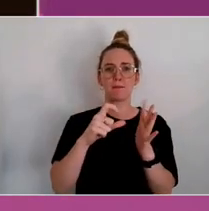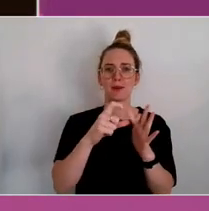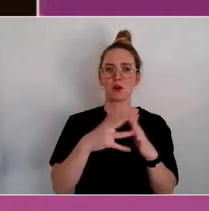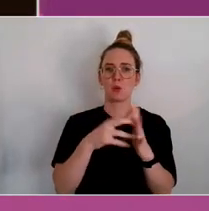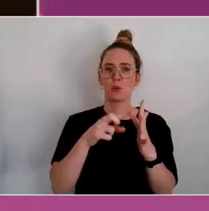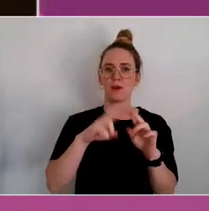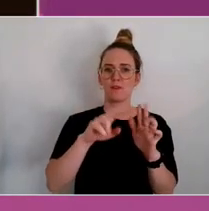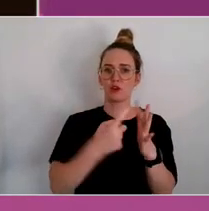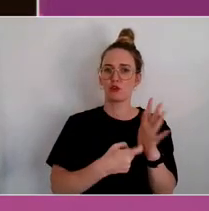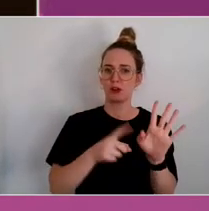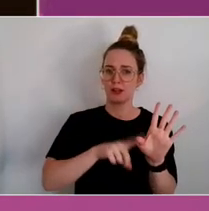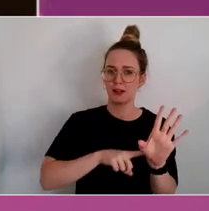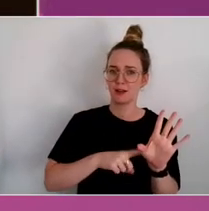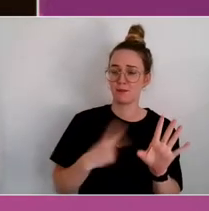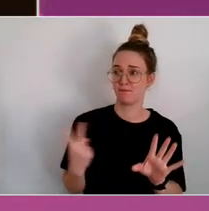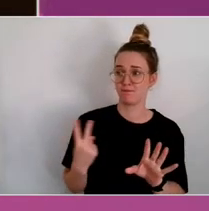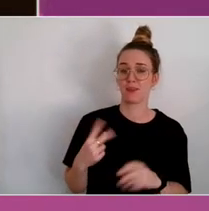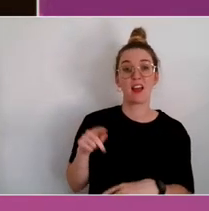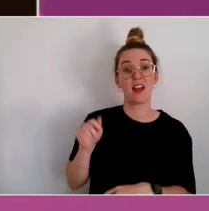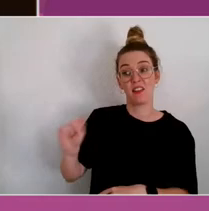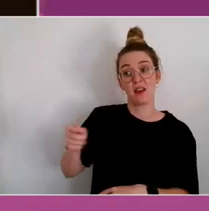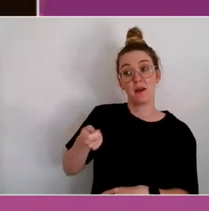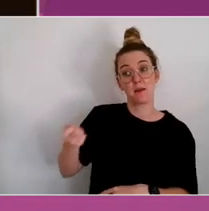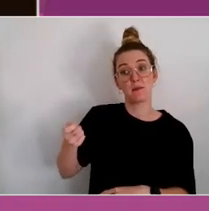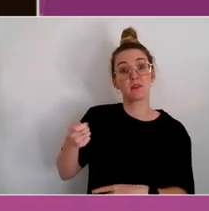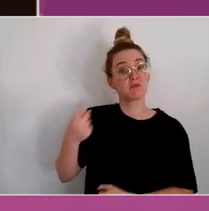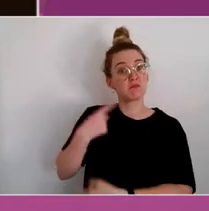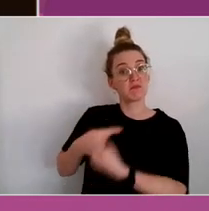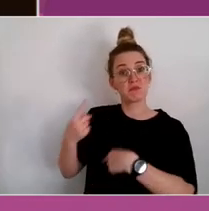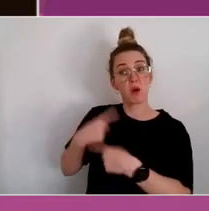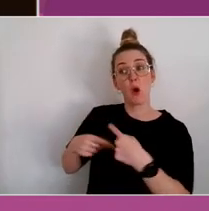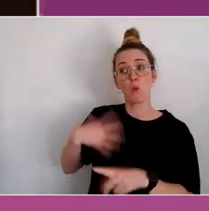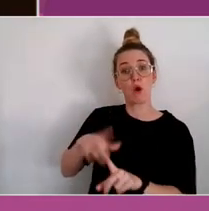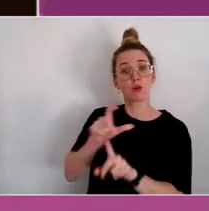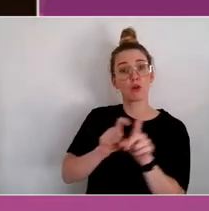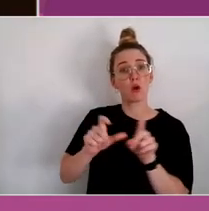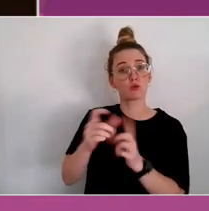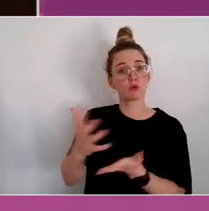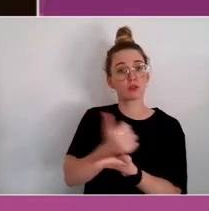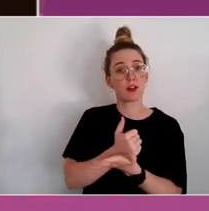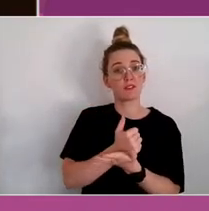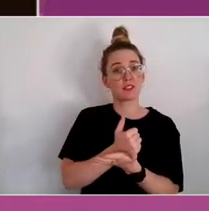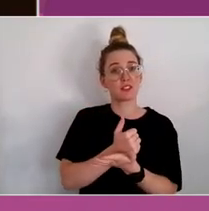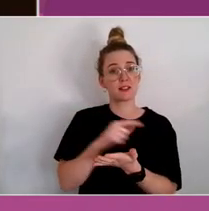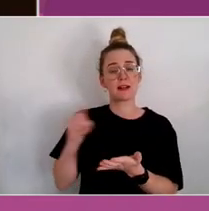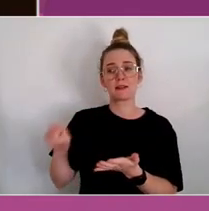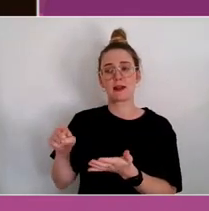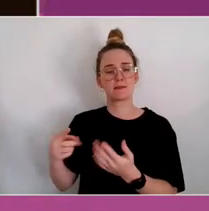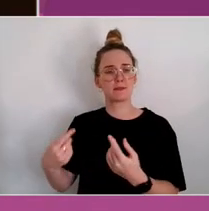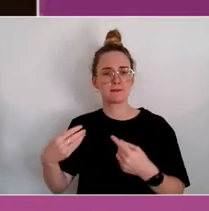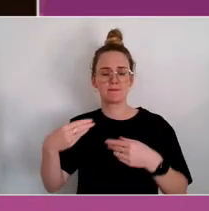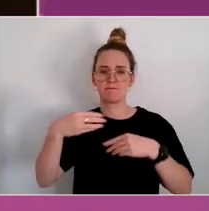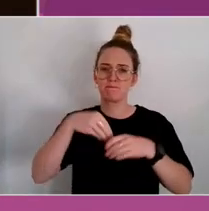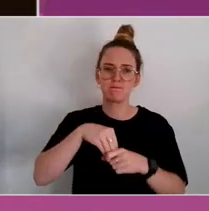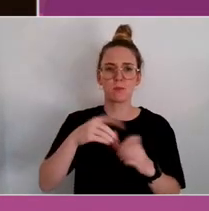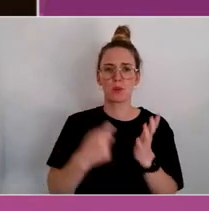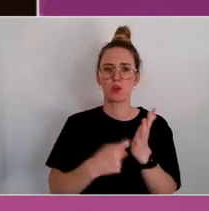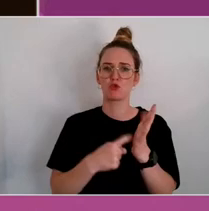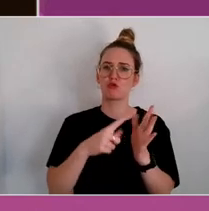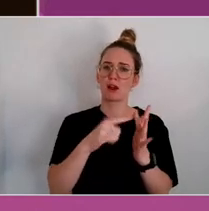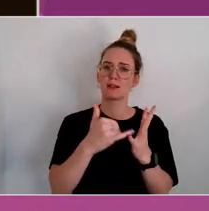our members told us they wanted cultural safety as an antidote to racism to be embedded into